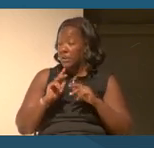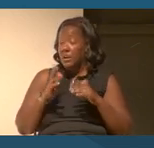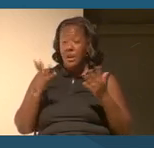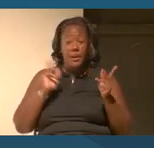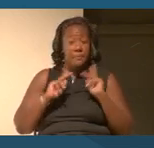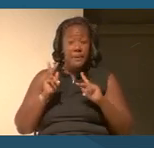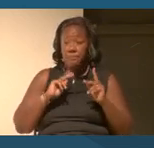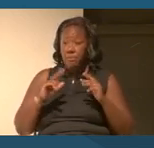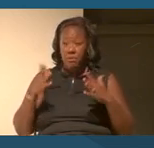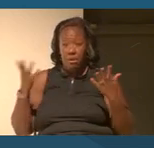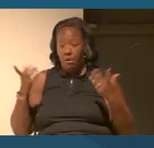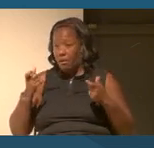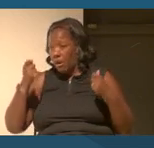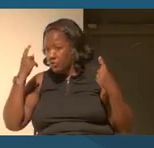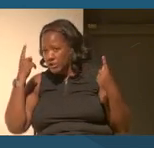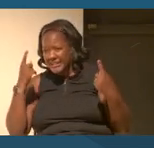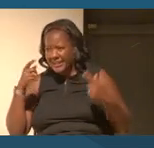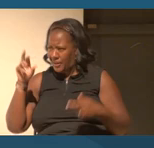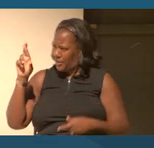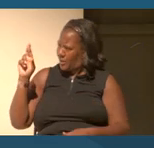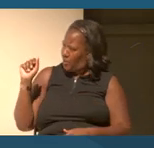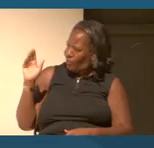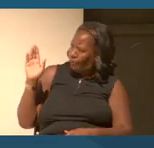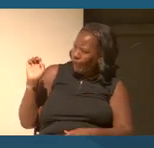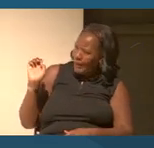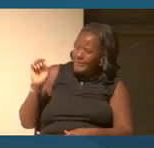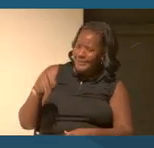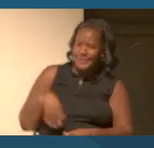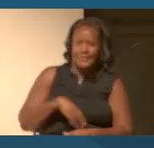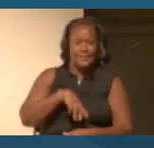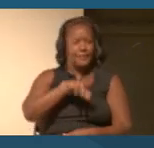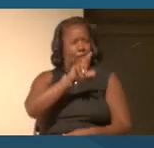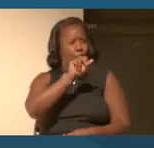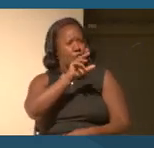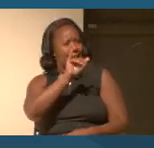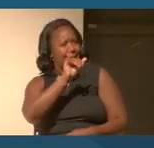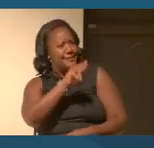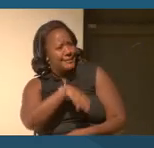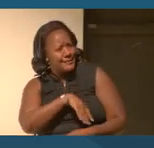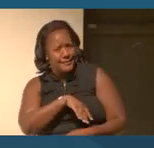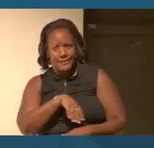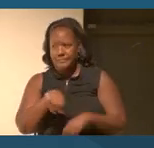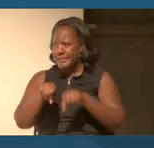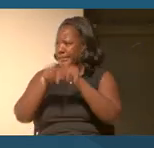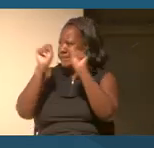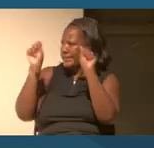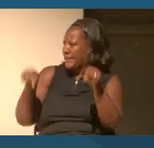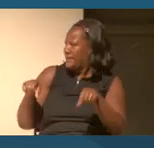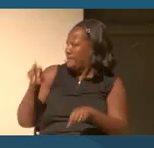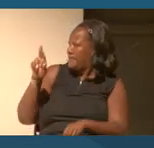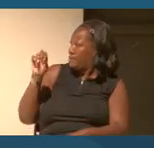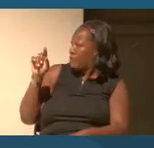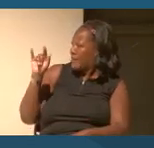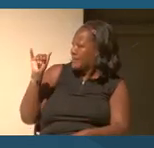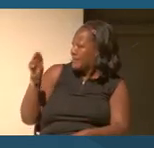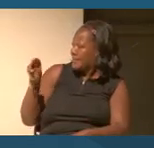understanding when you say race or racism, or systemic racism, there were all these different